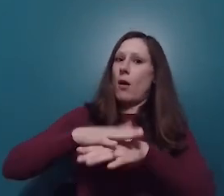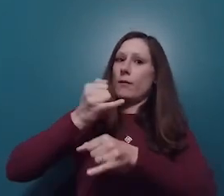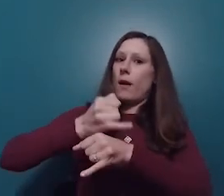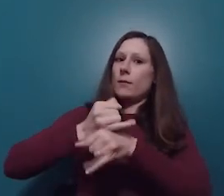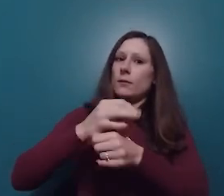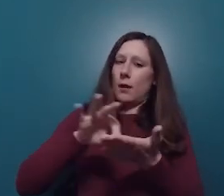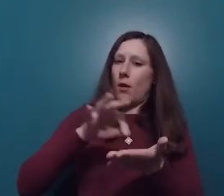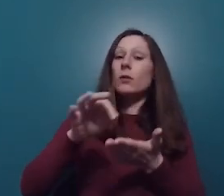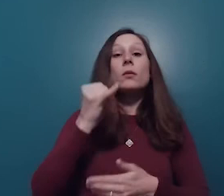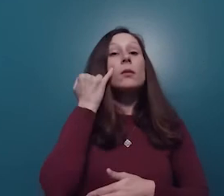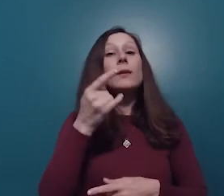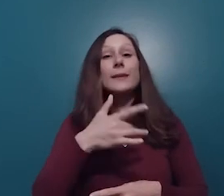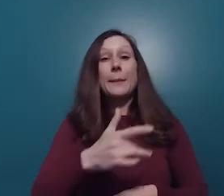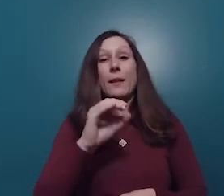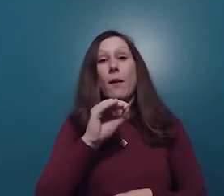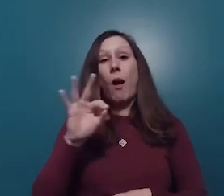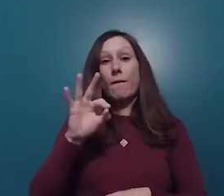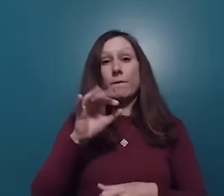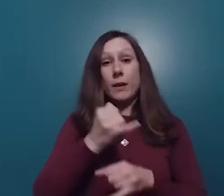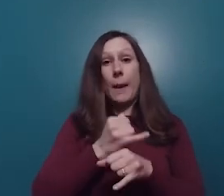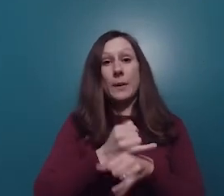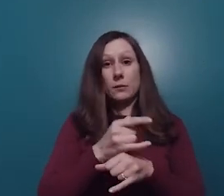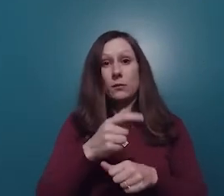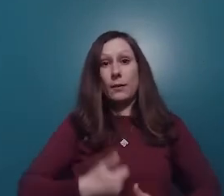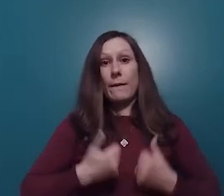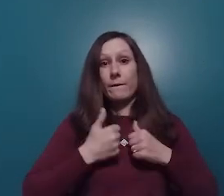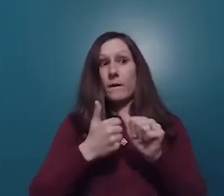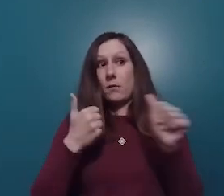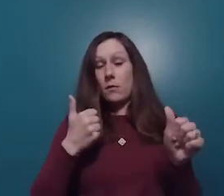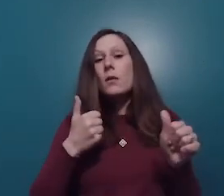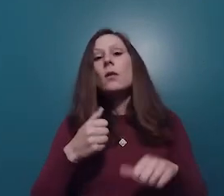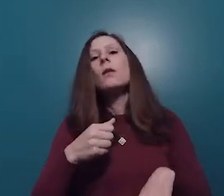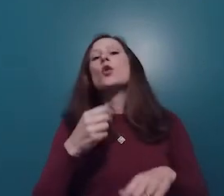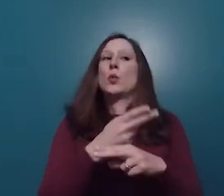count. If you normally live off campus, use that address, which